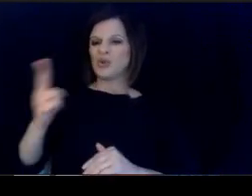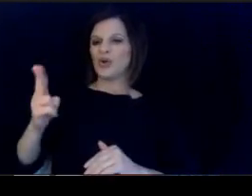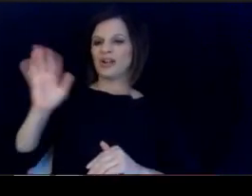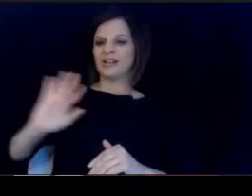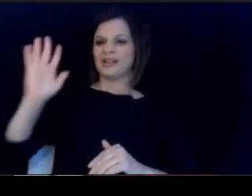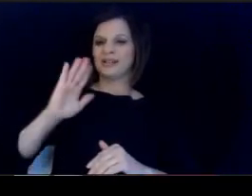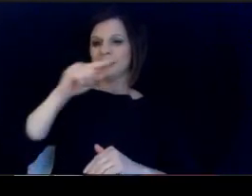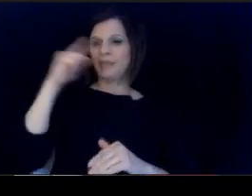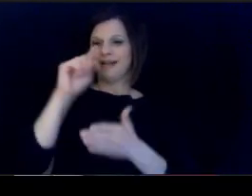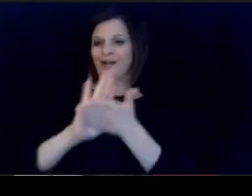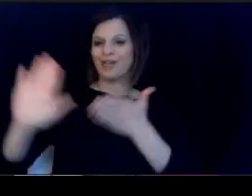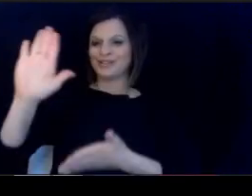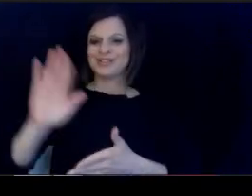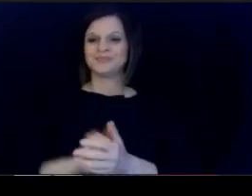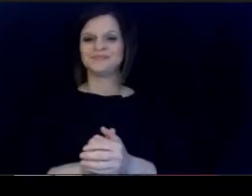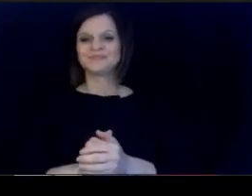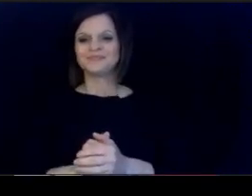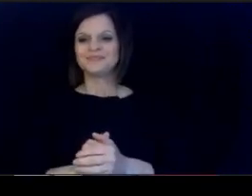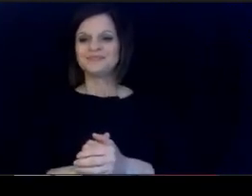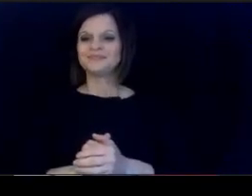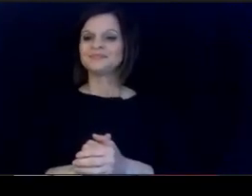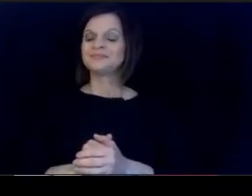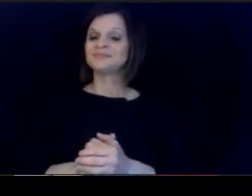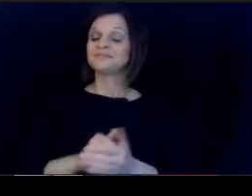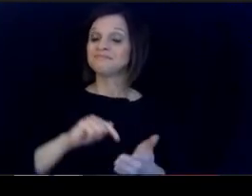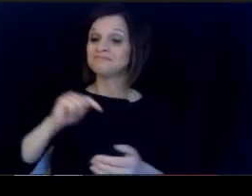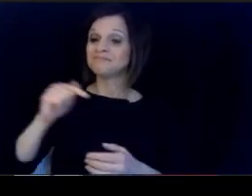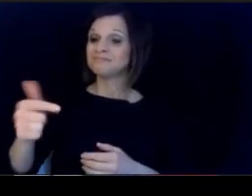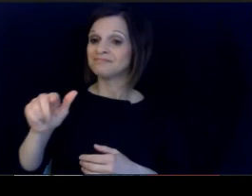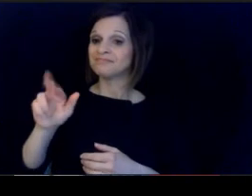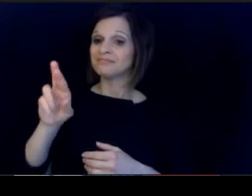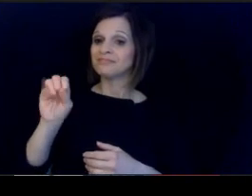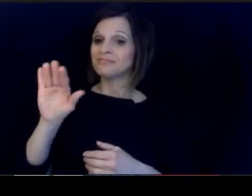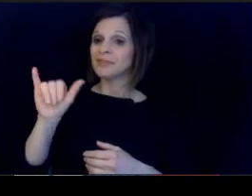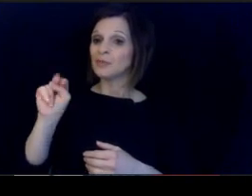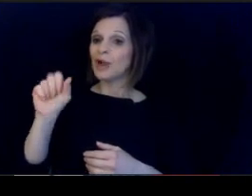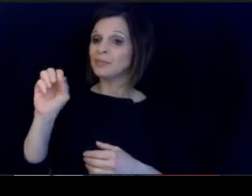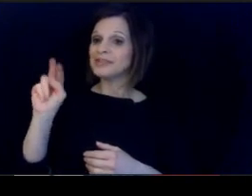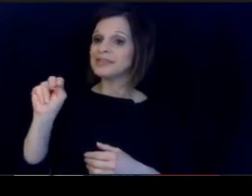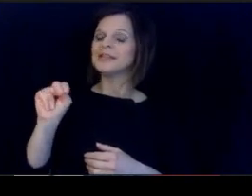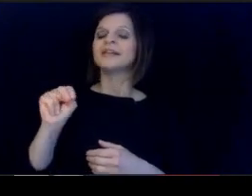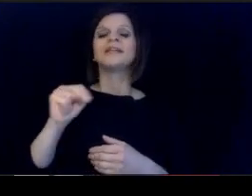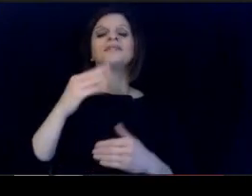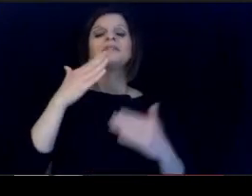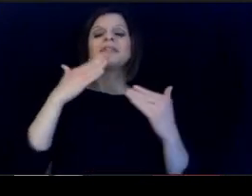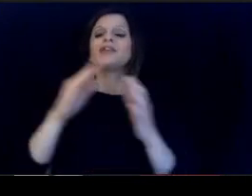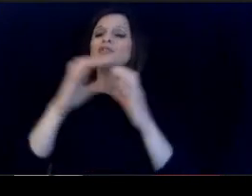Thank you so much for the. opportunity to contribute to this.